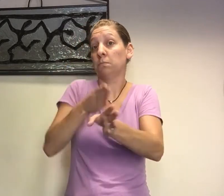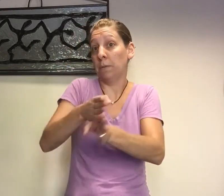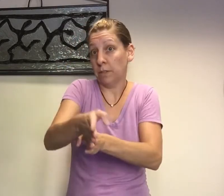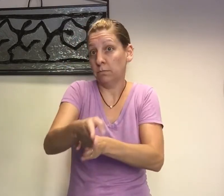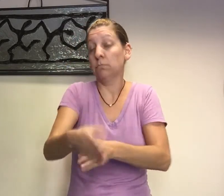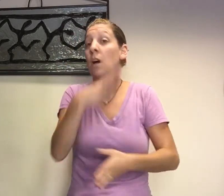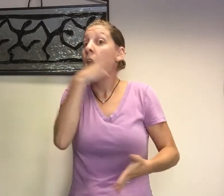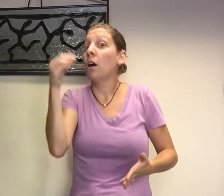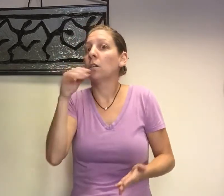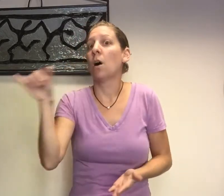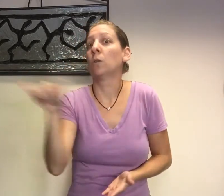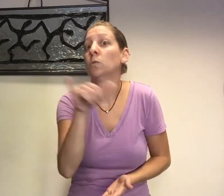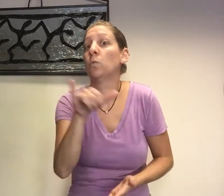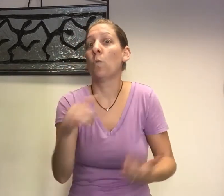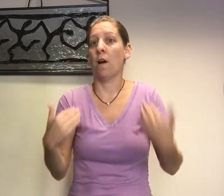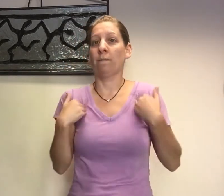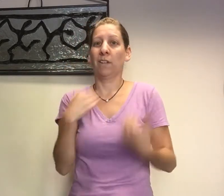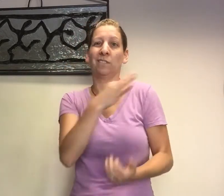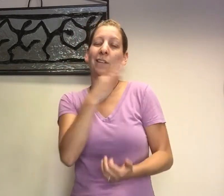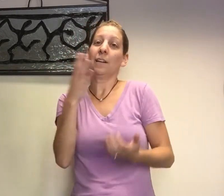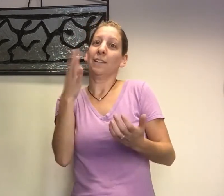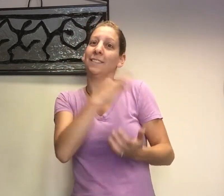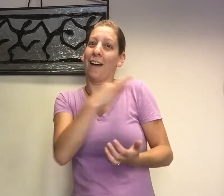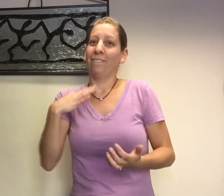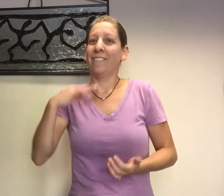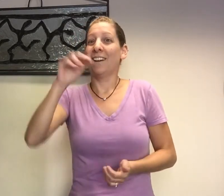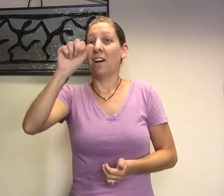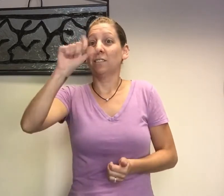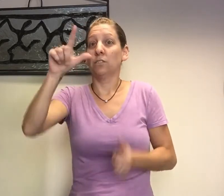And we are also seeking a staff ASL Interpreter.